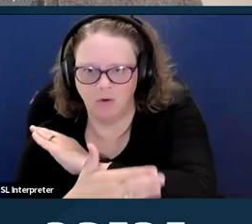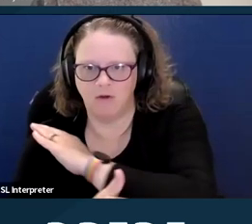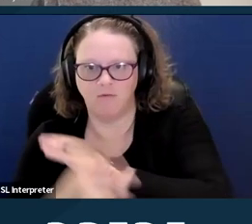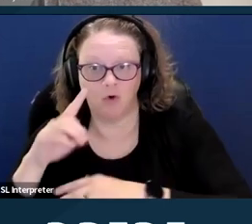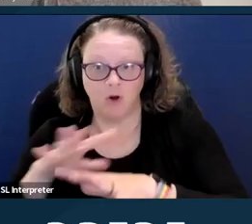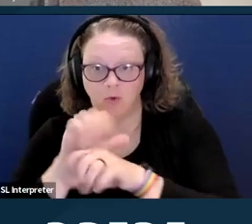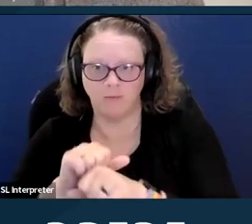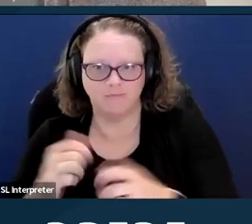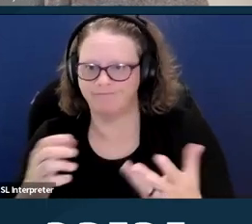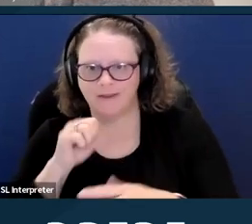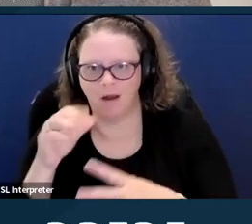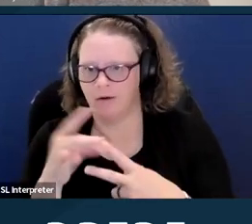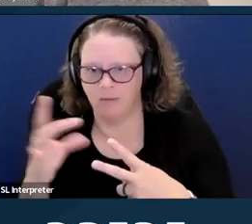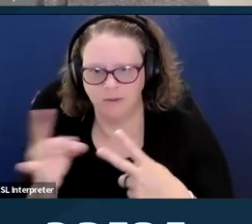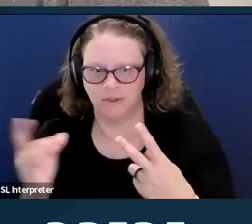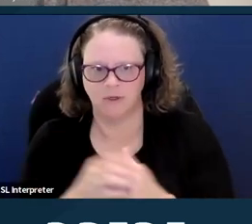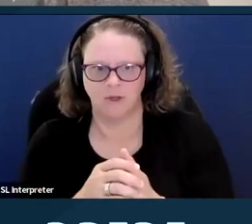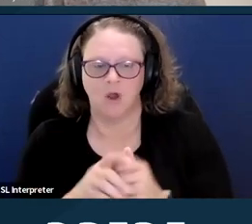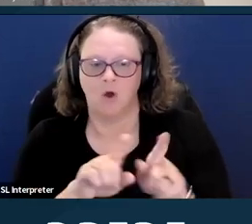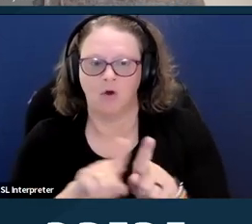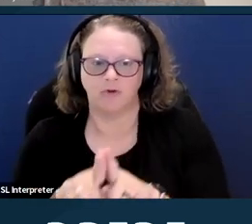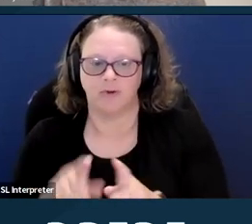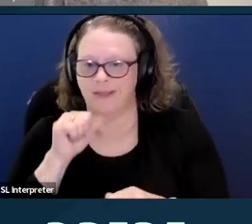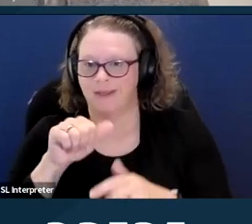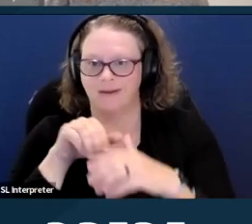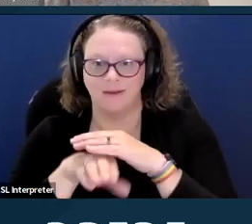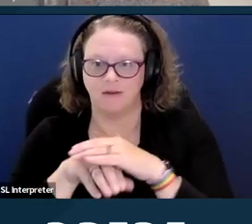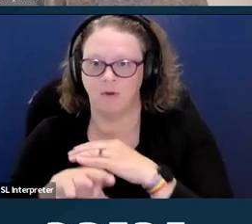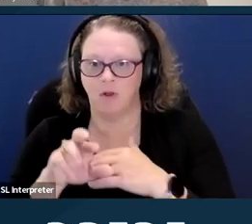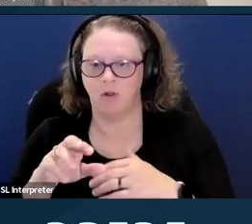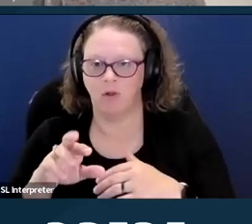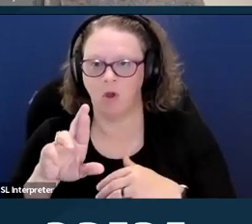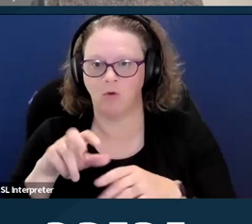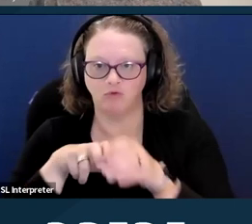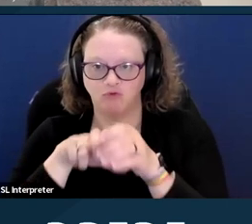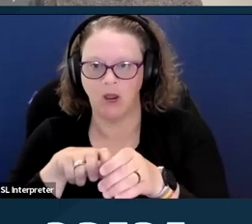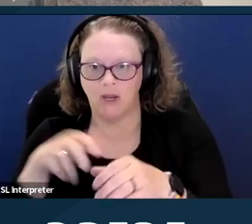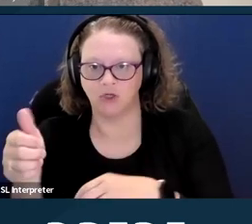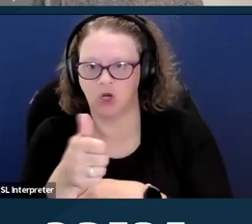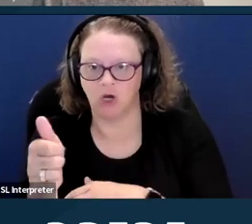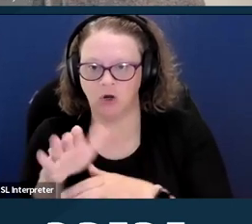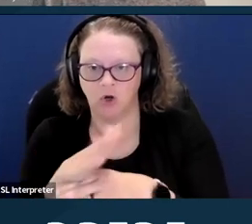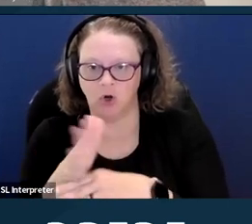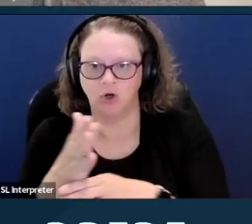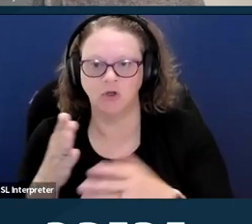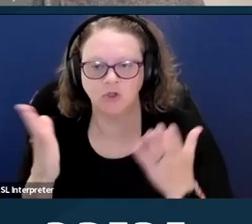And in addition, inaccessible ride share services are a problem. So discrimination against people